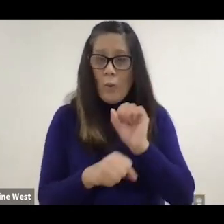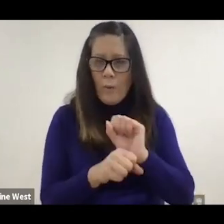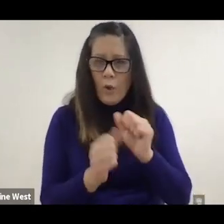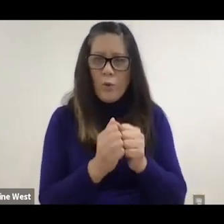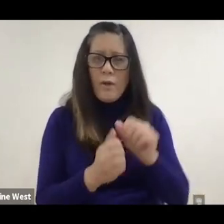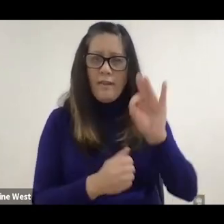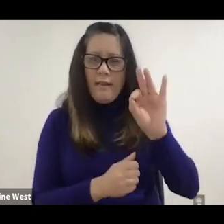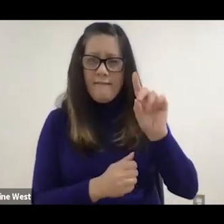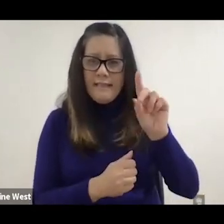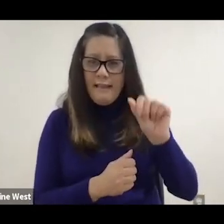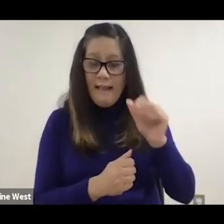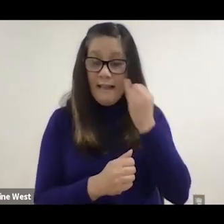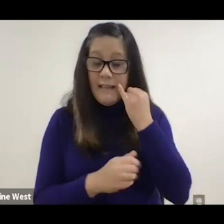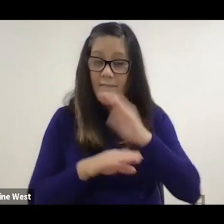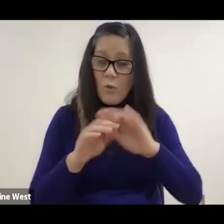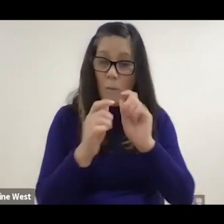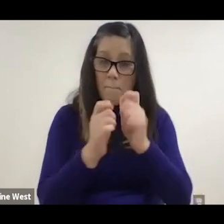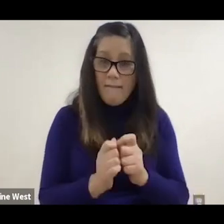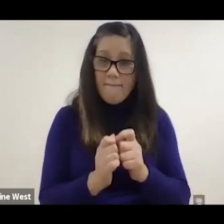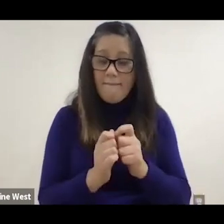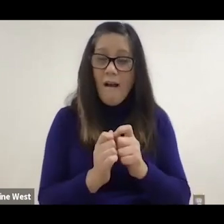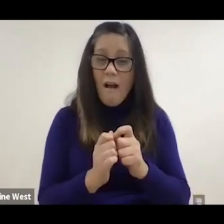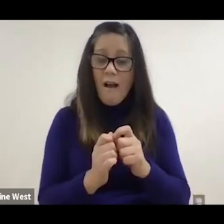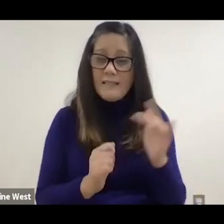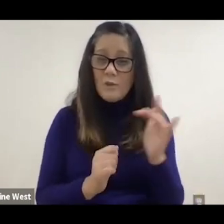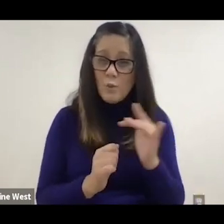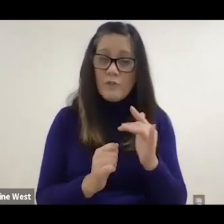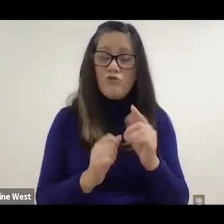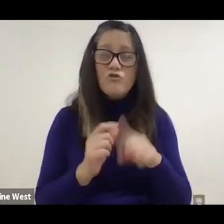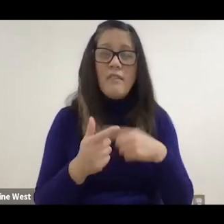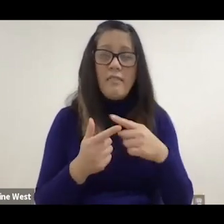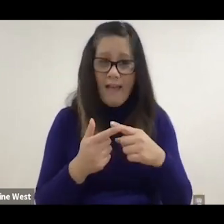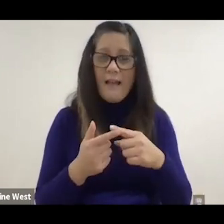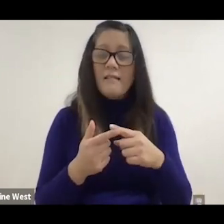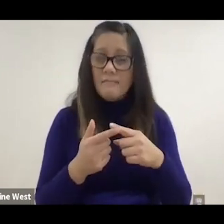then you can just make these input them and so we use 3D printing to